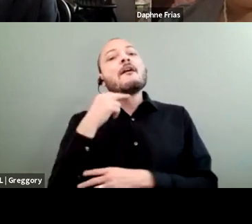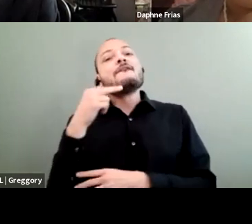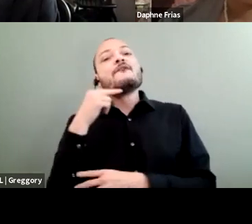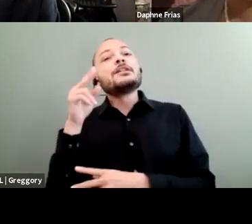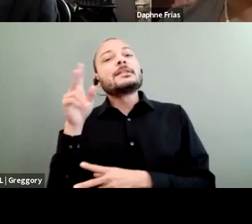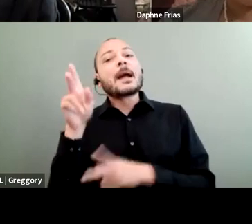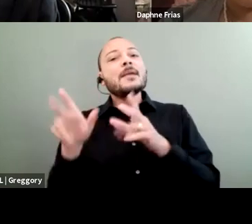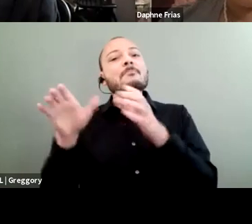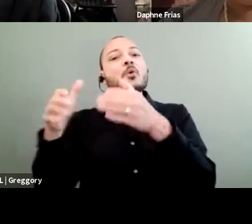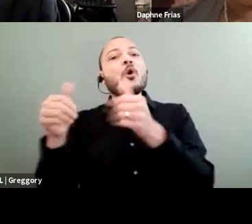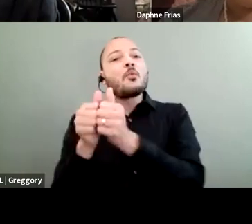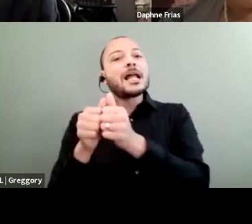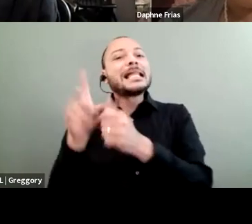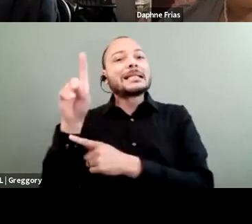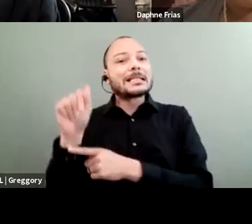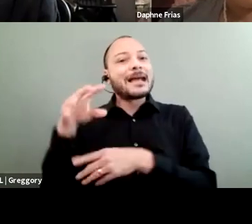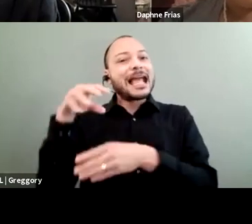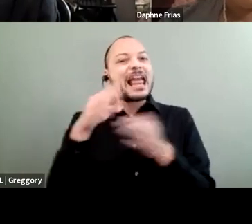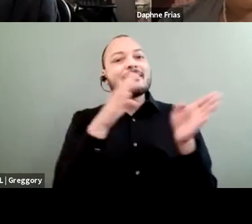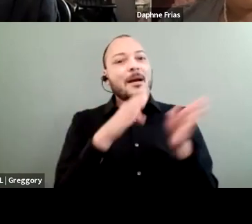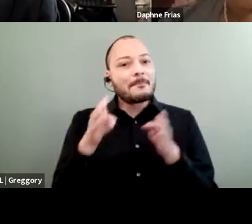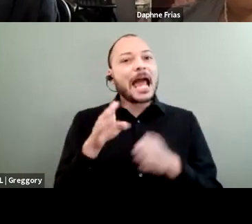in the planning and mitigation strategies.